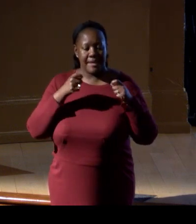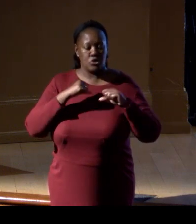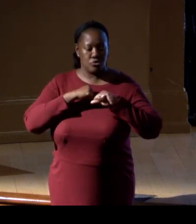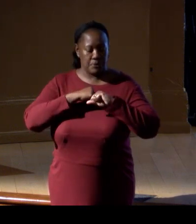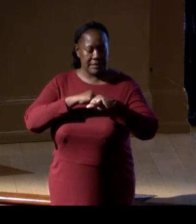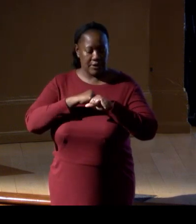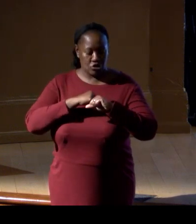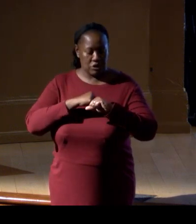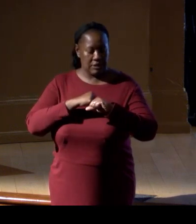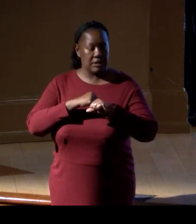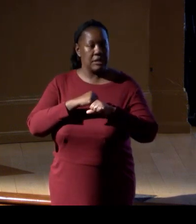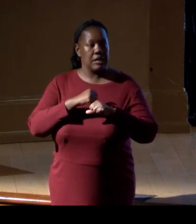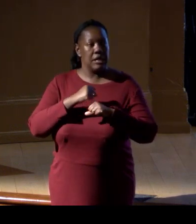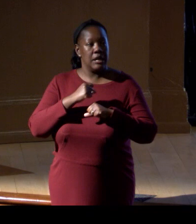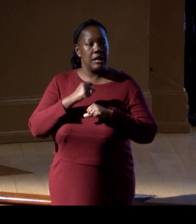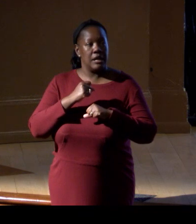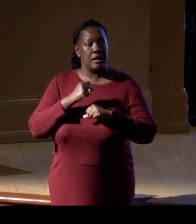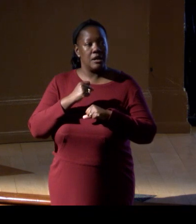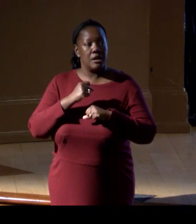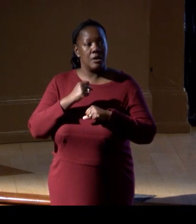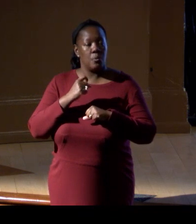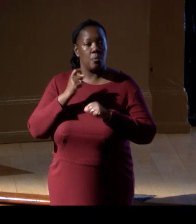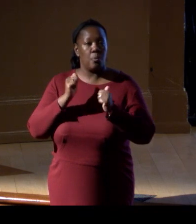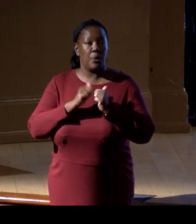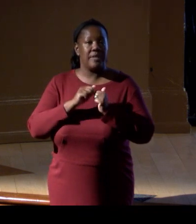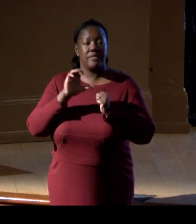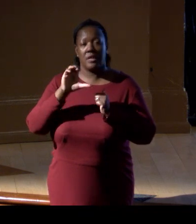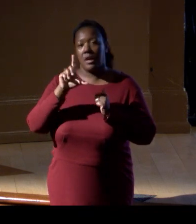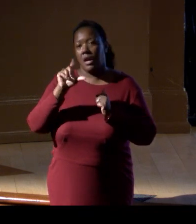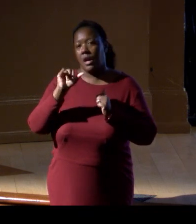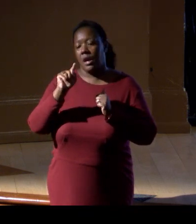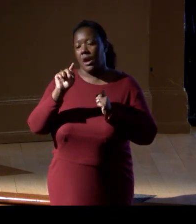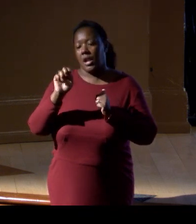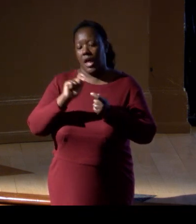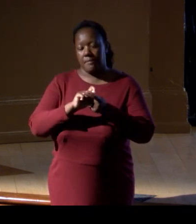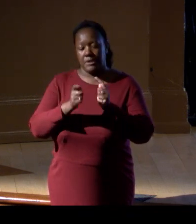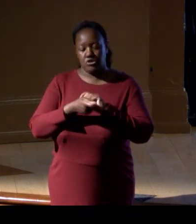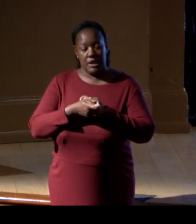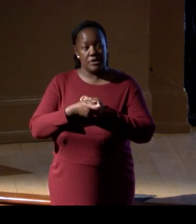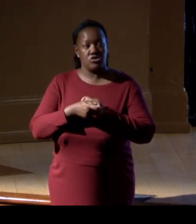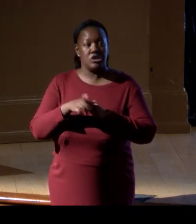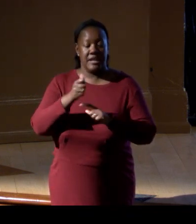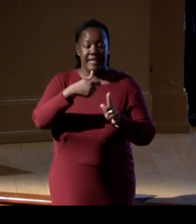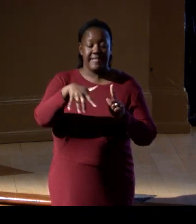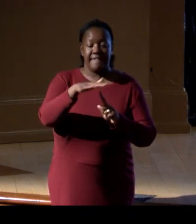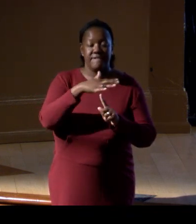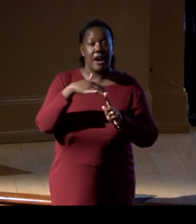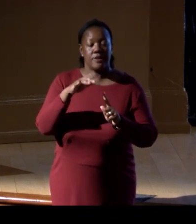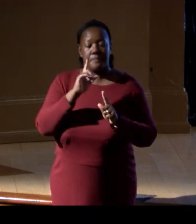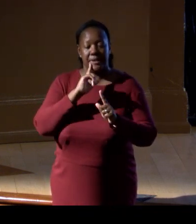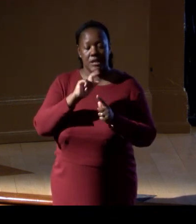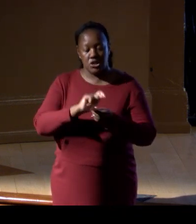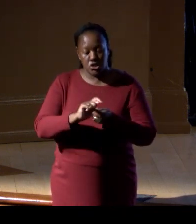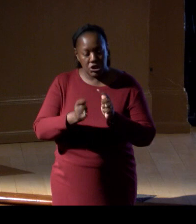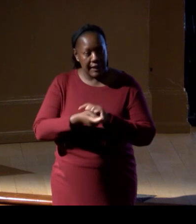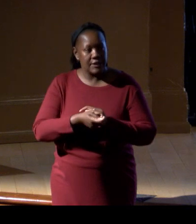in the context of climate change? Because the environment around will change. Even if you protect an area, if you have a temperature,